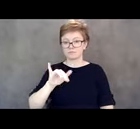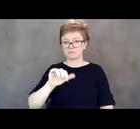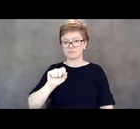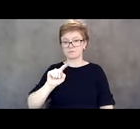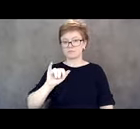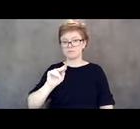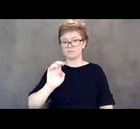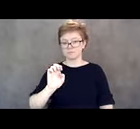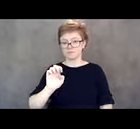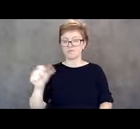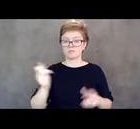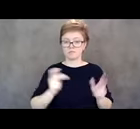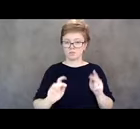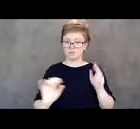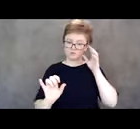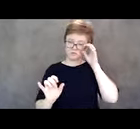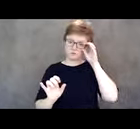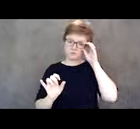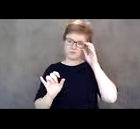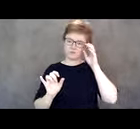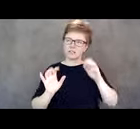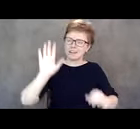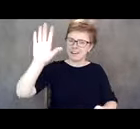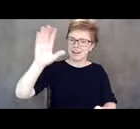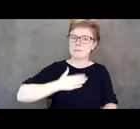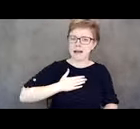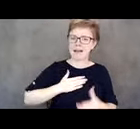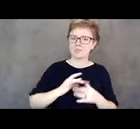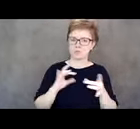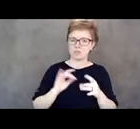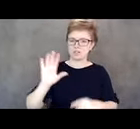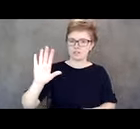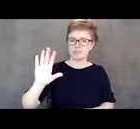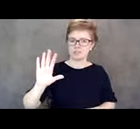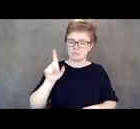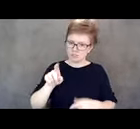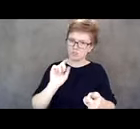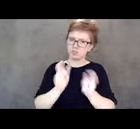who just stood up and said this is my story. You need to change this ****.